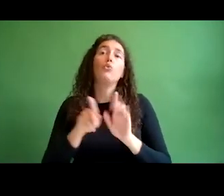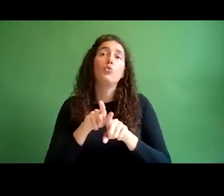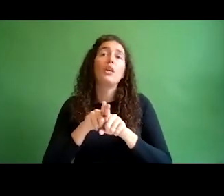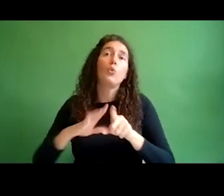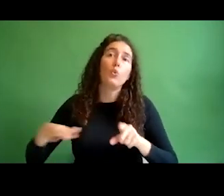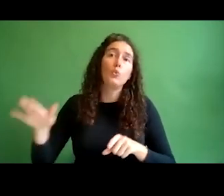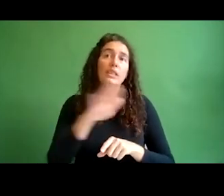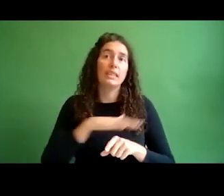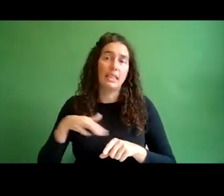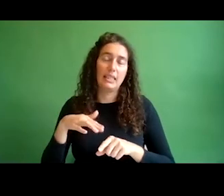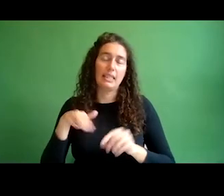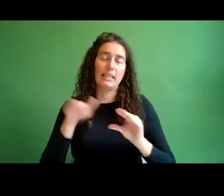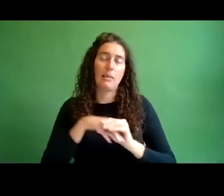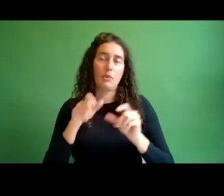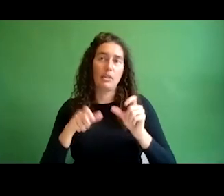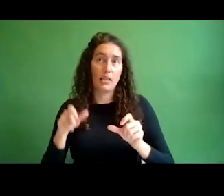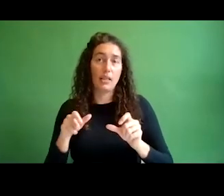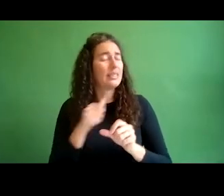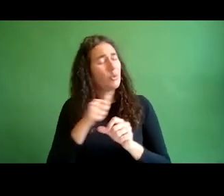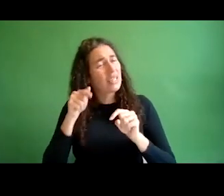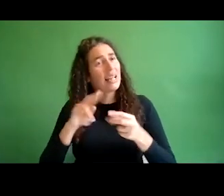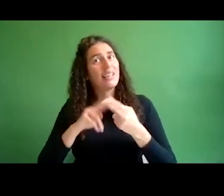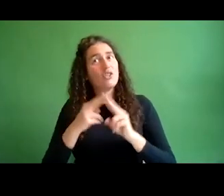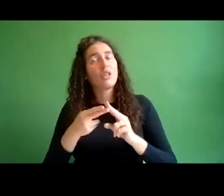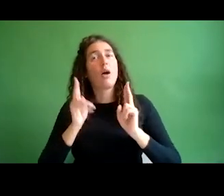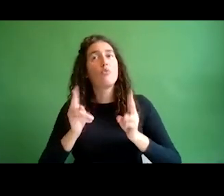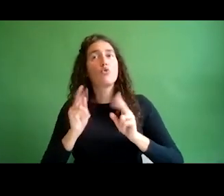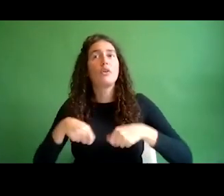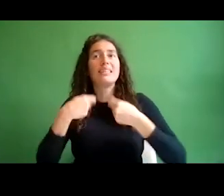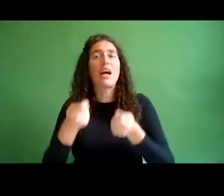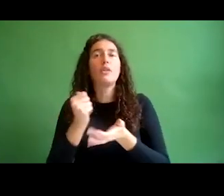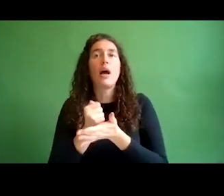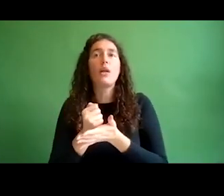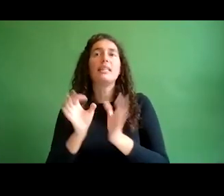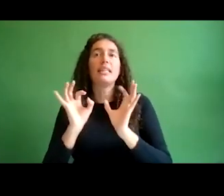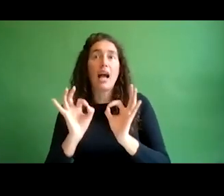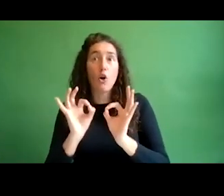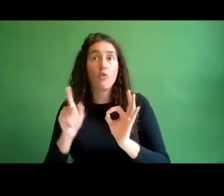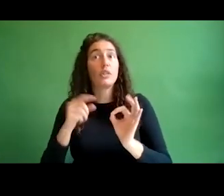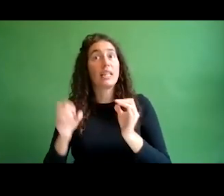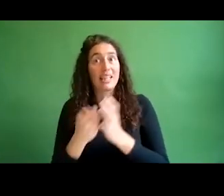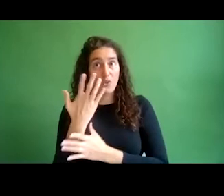This is the only way to ensure the quality and development of project activities, introduce them into an environment